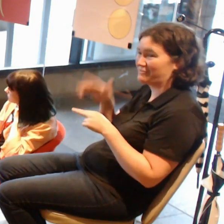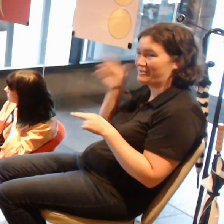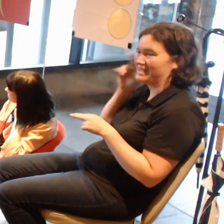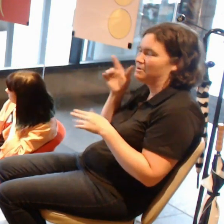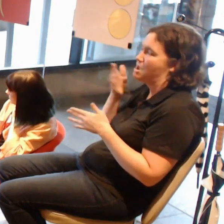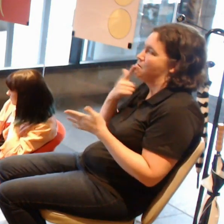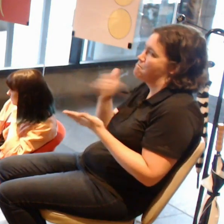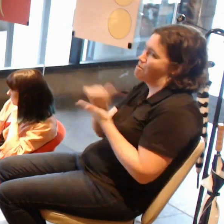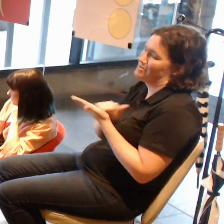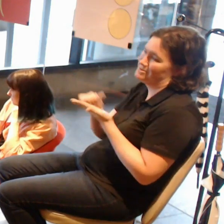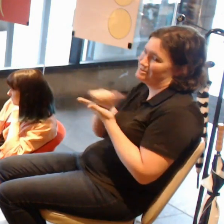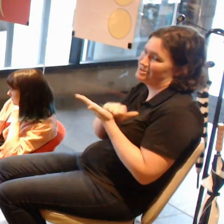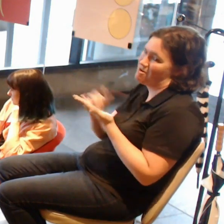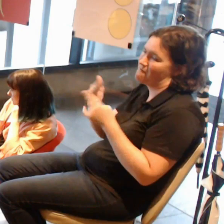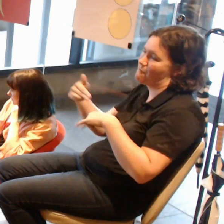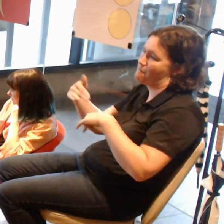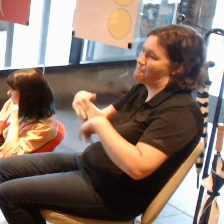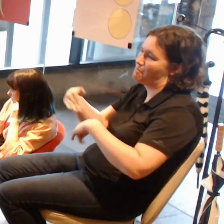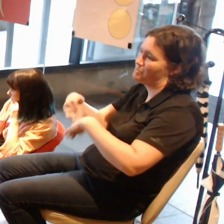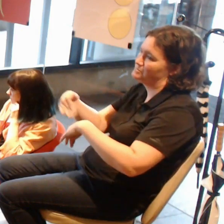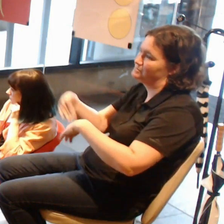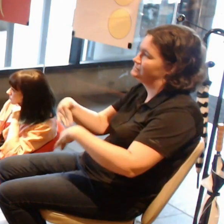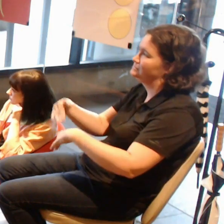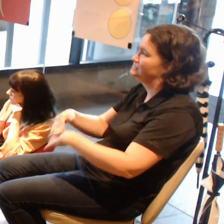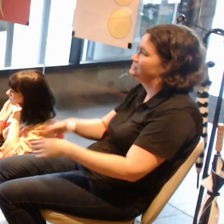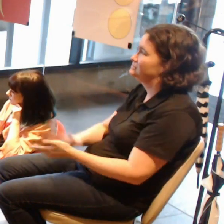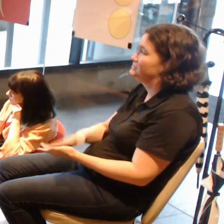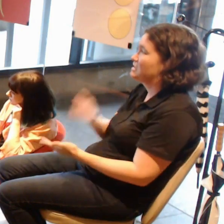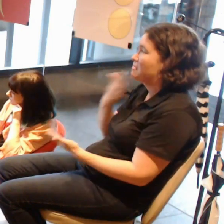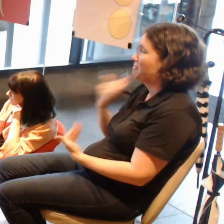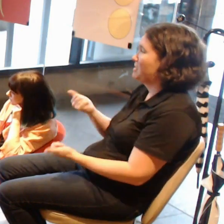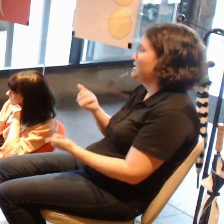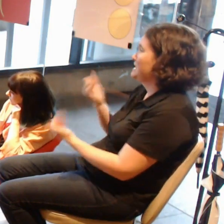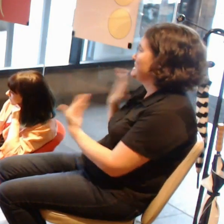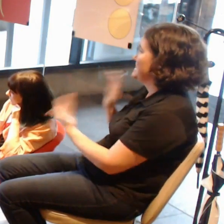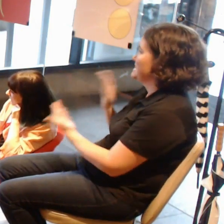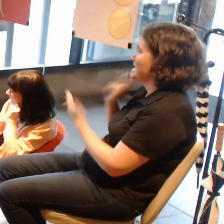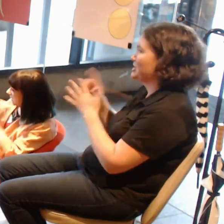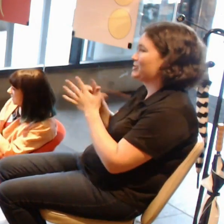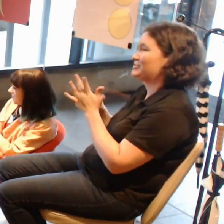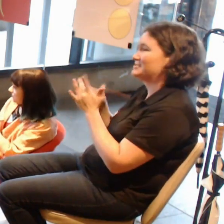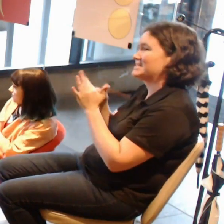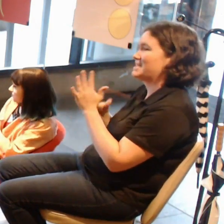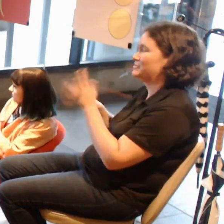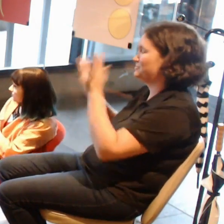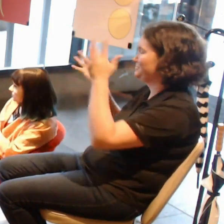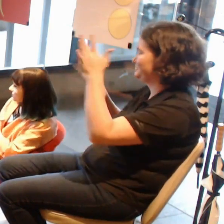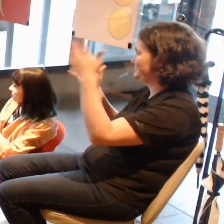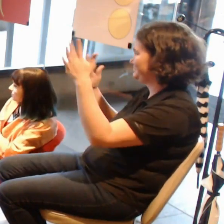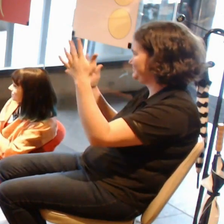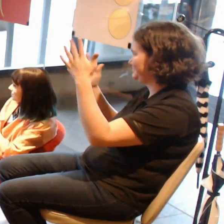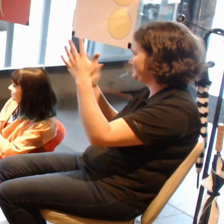Can I get a round of applause for Daniel Savage for producing and facilitating?